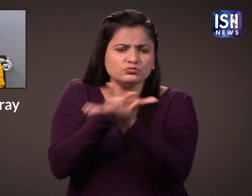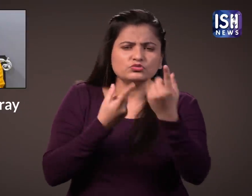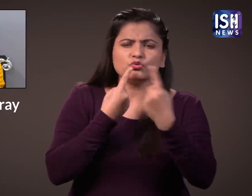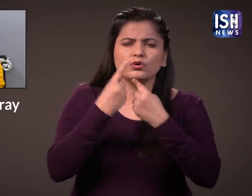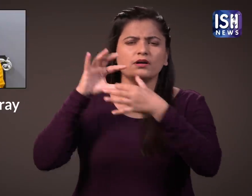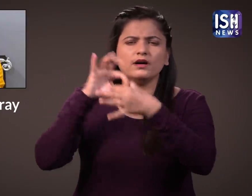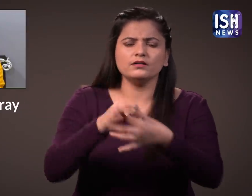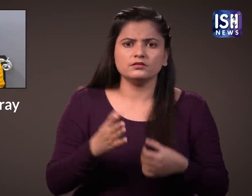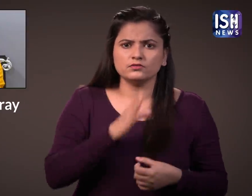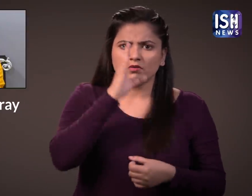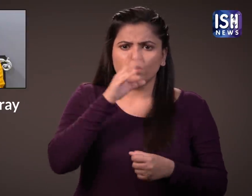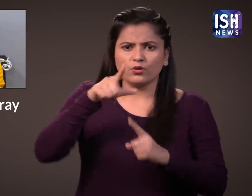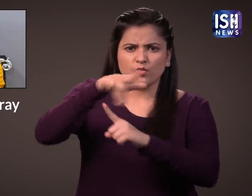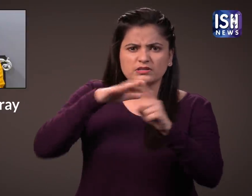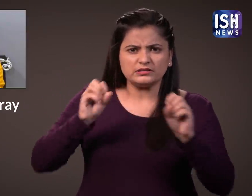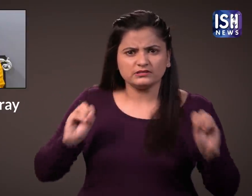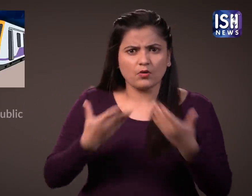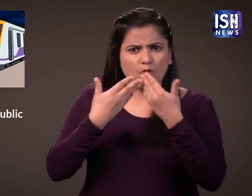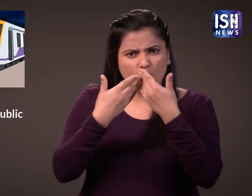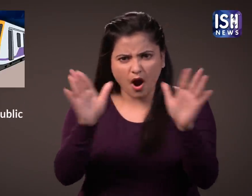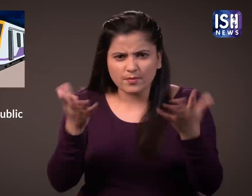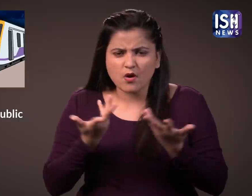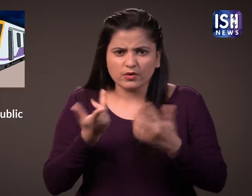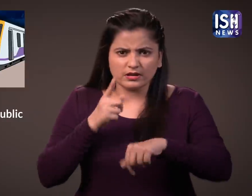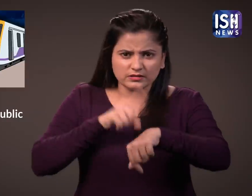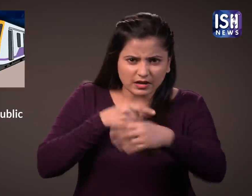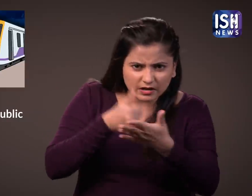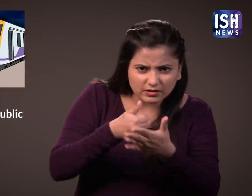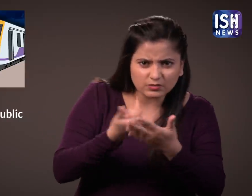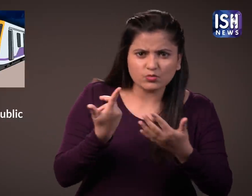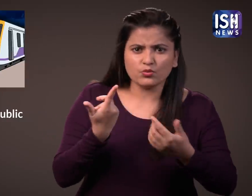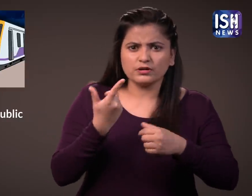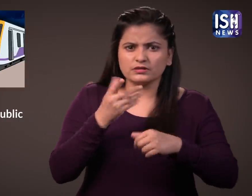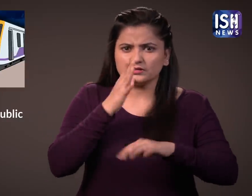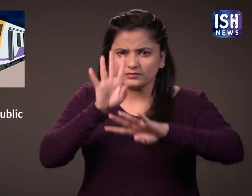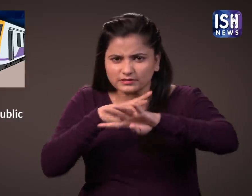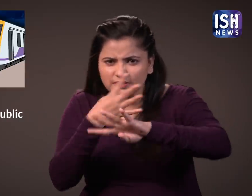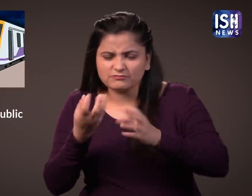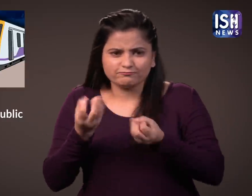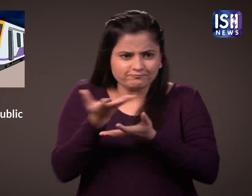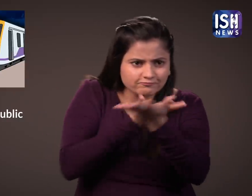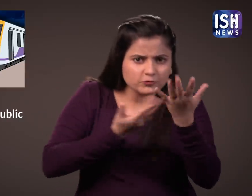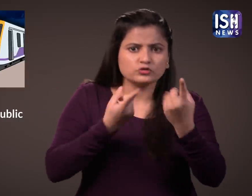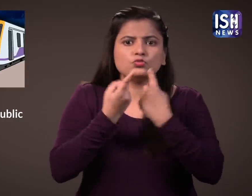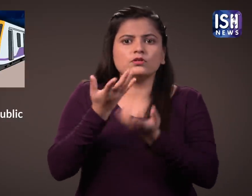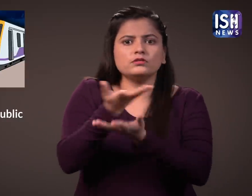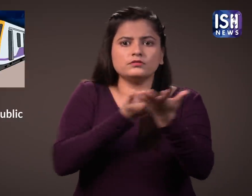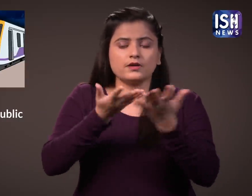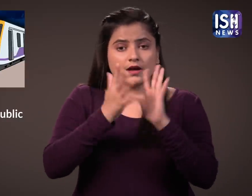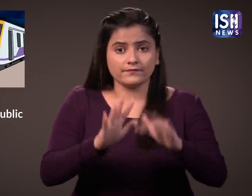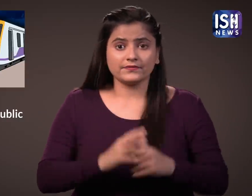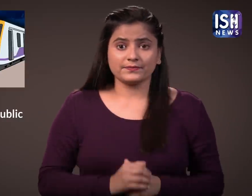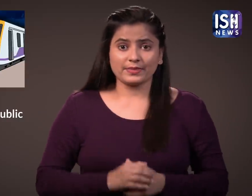which discussed the resumption of full service of Mumbai local trains.